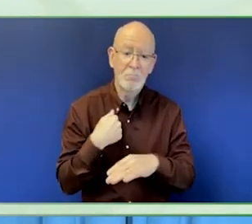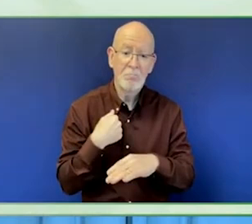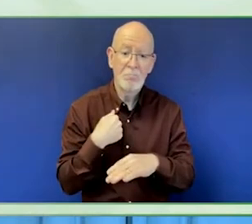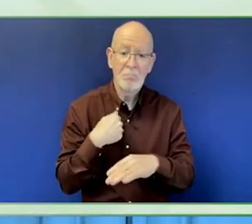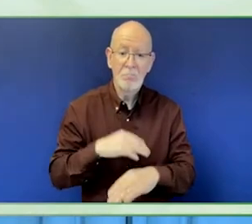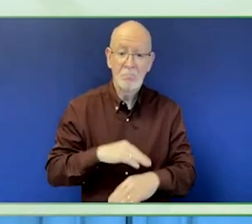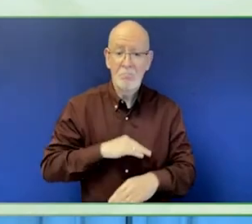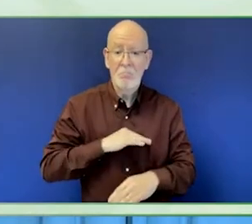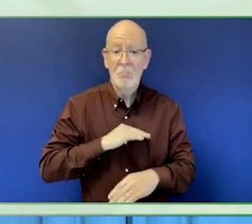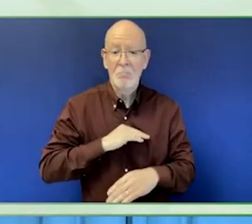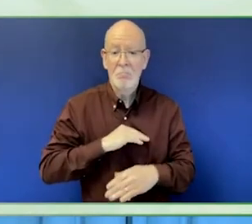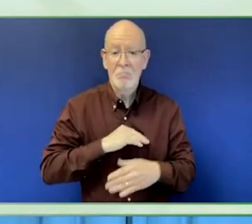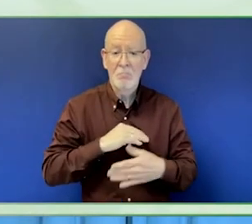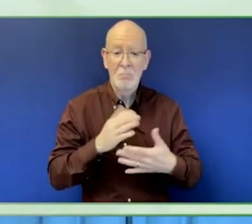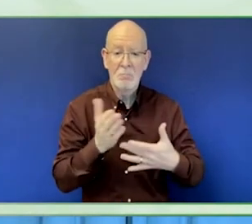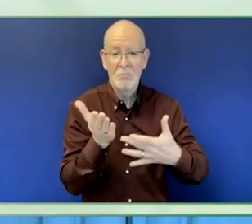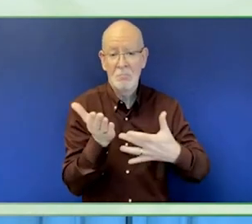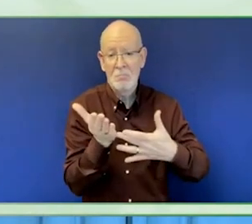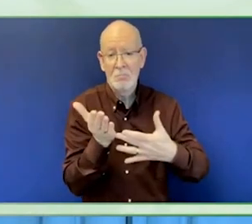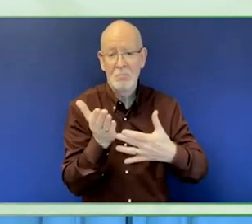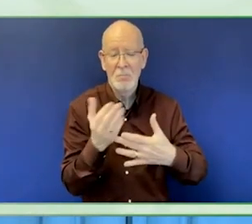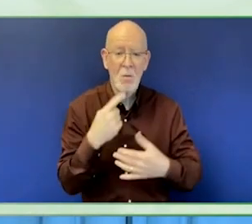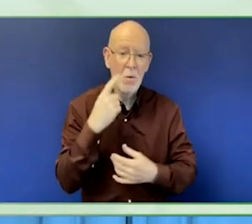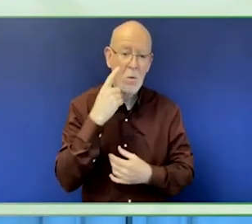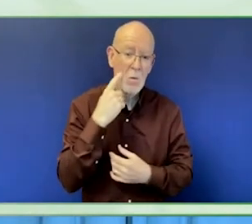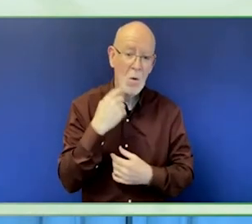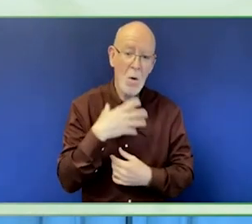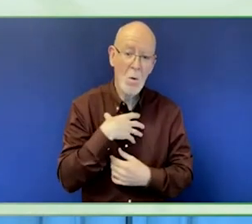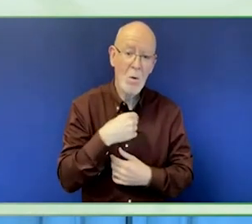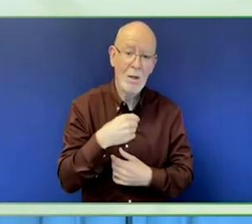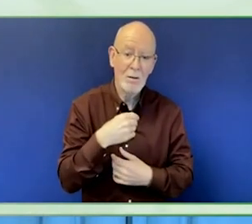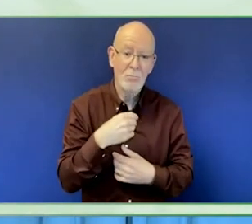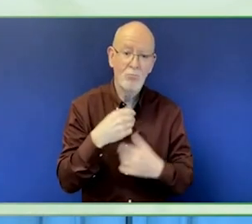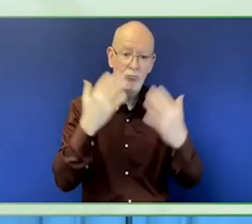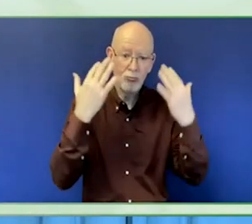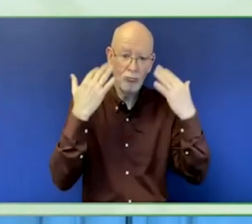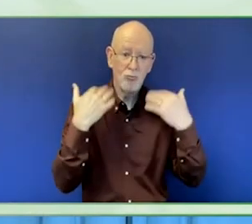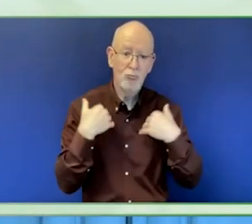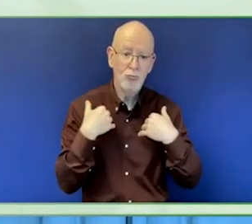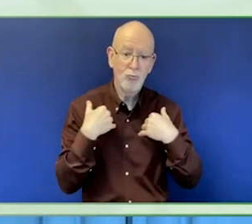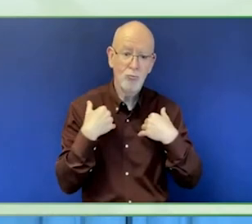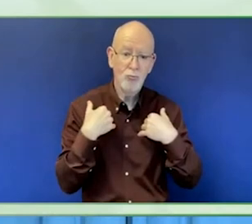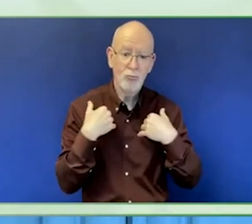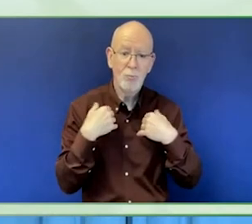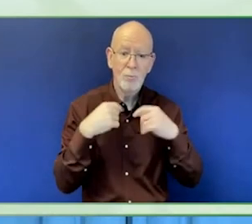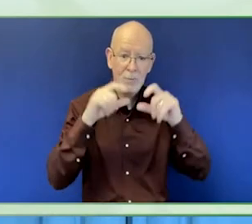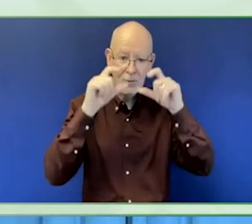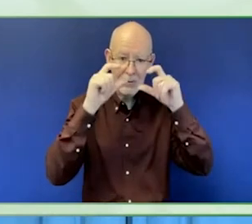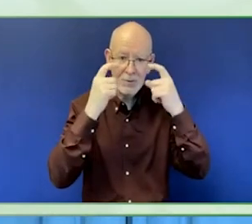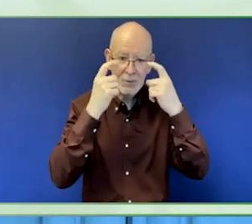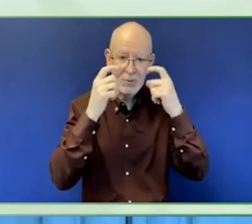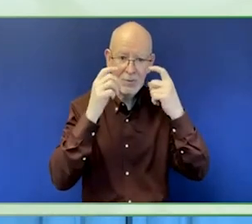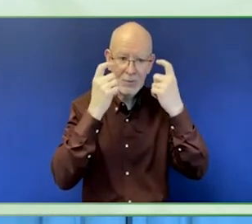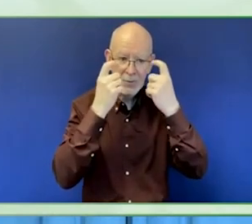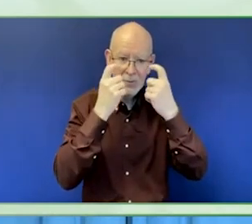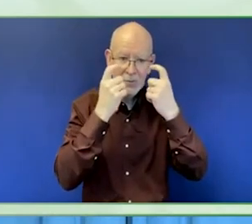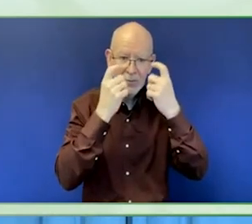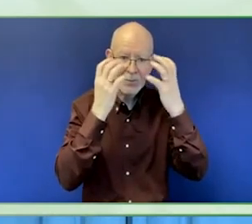Granted in forwards global vision for social justice, disability